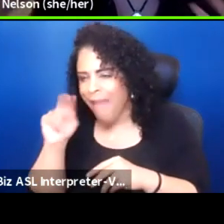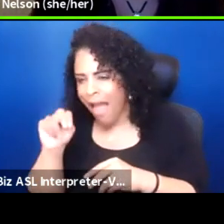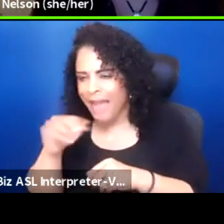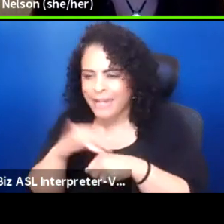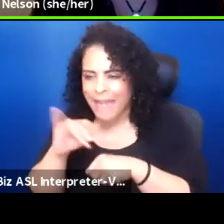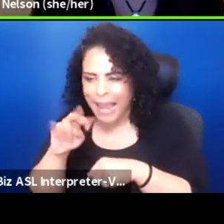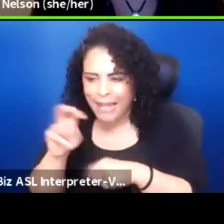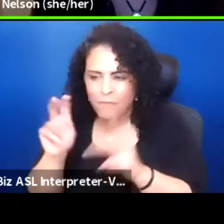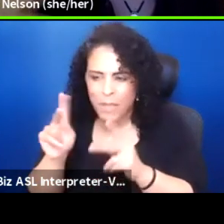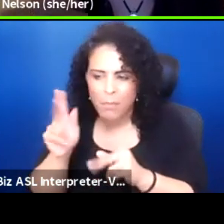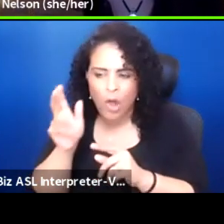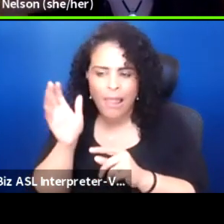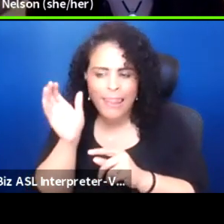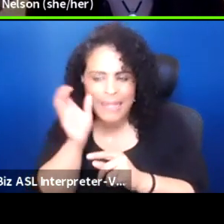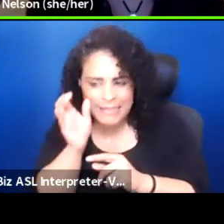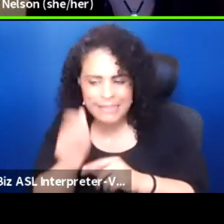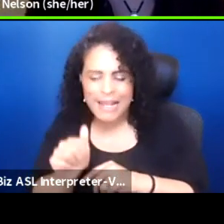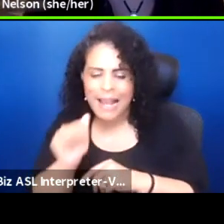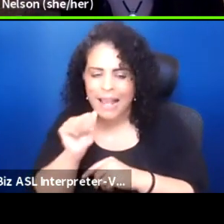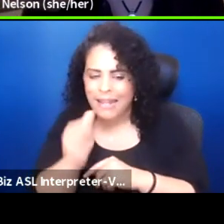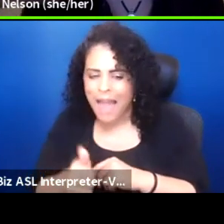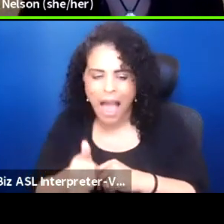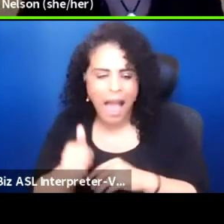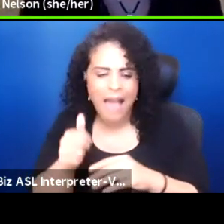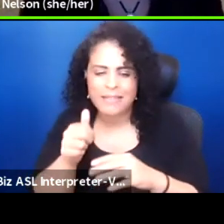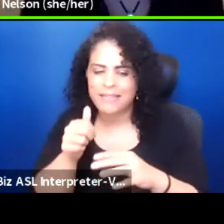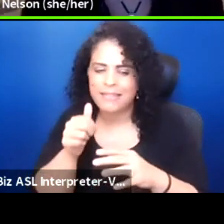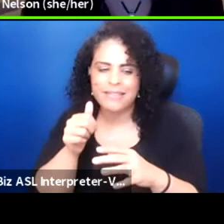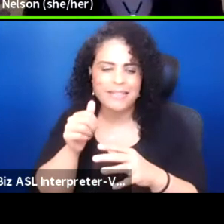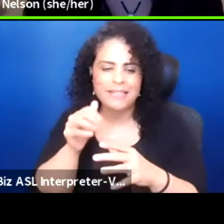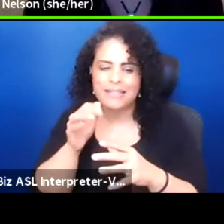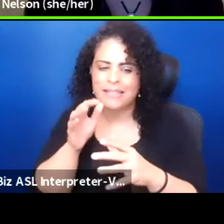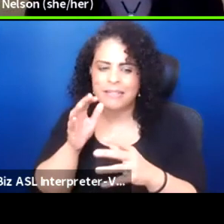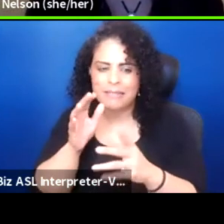and not interrogating essentially?